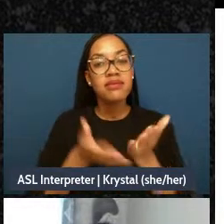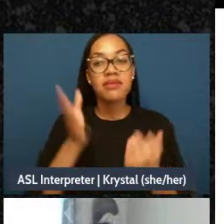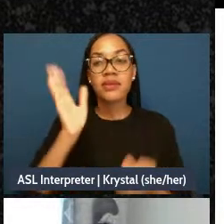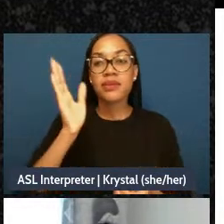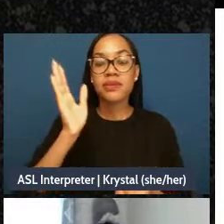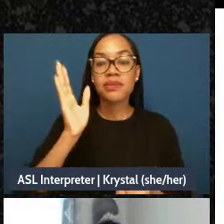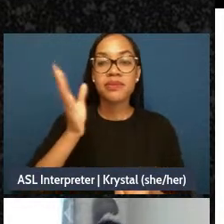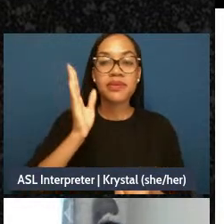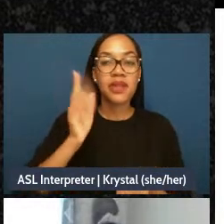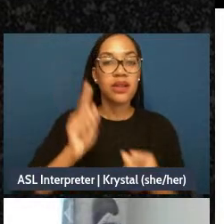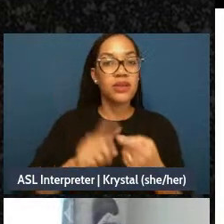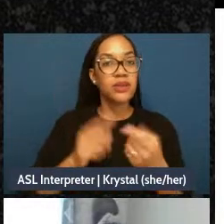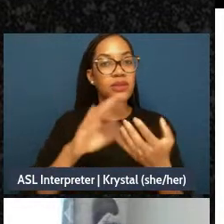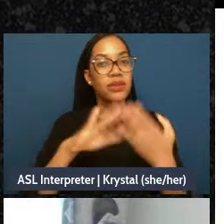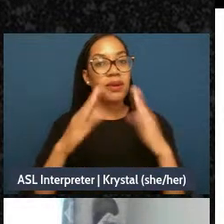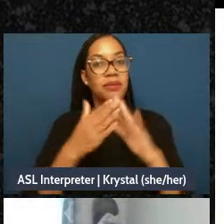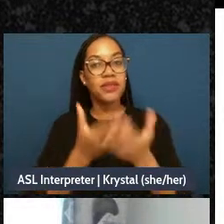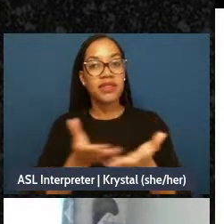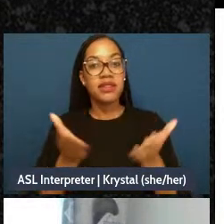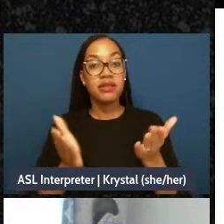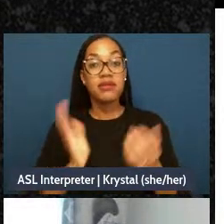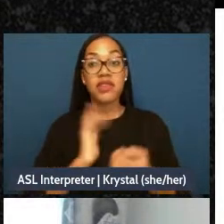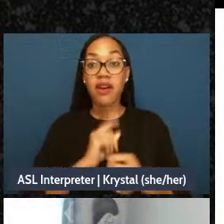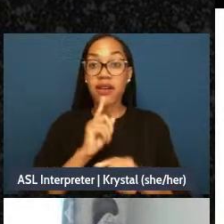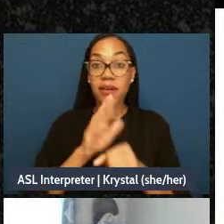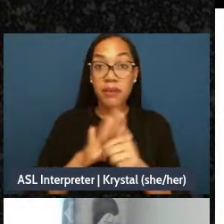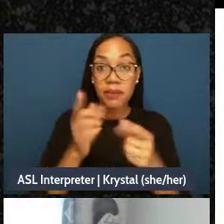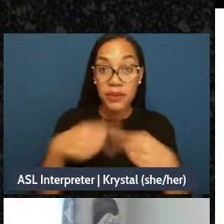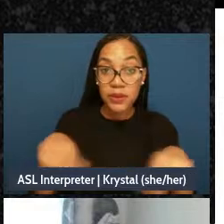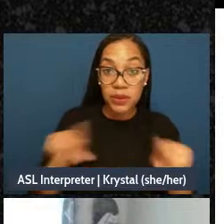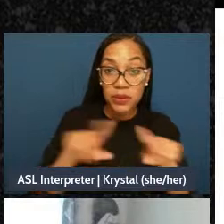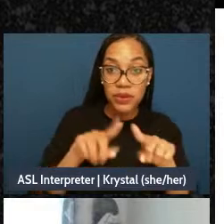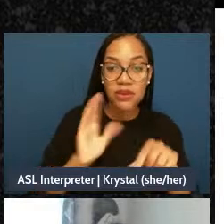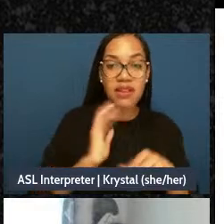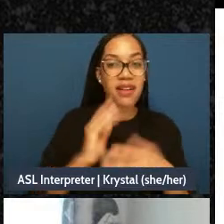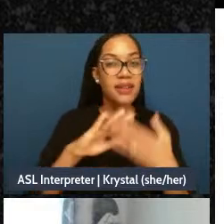is like a show of our commitment to y'all into the community that we are building together. So if you